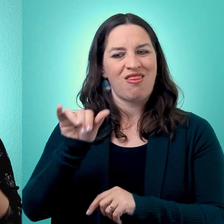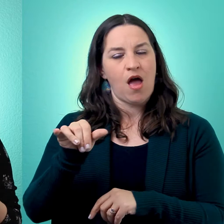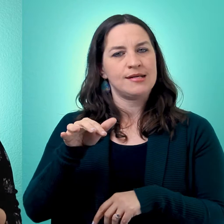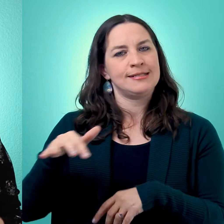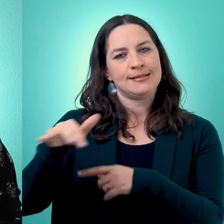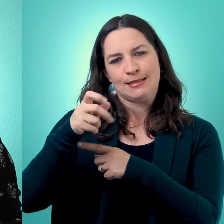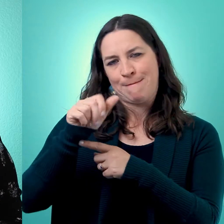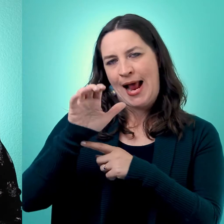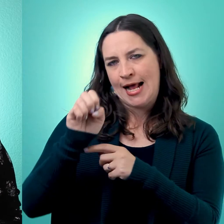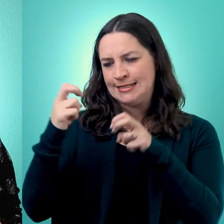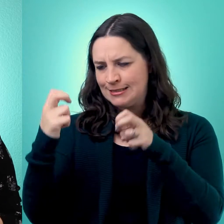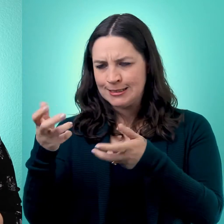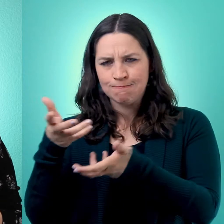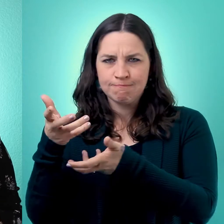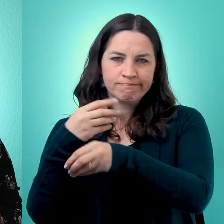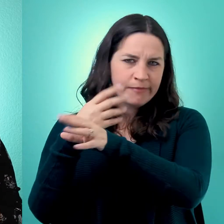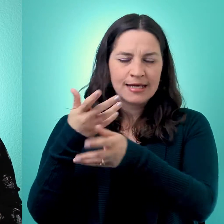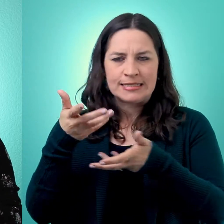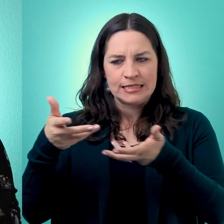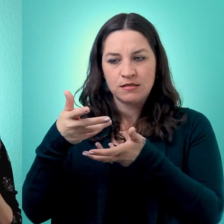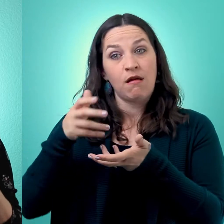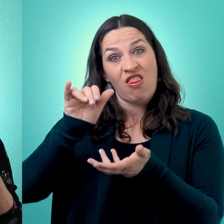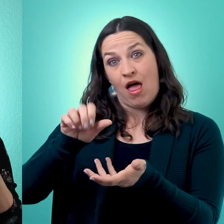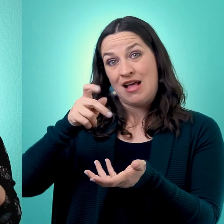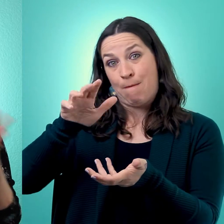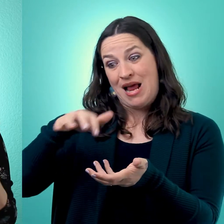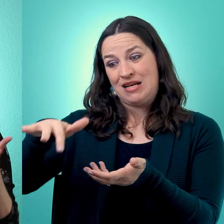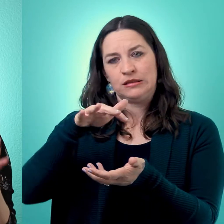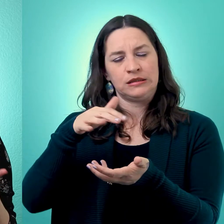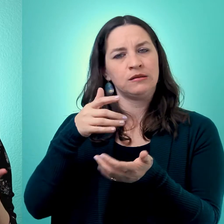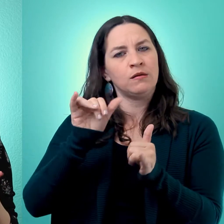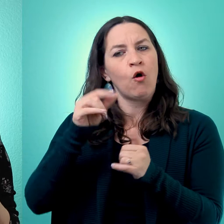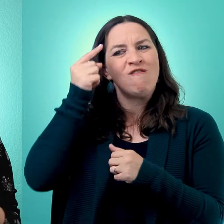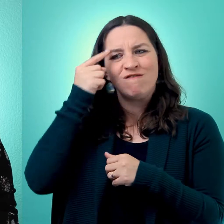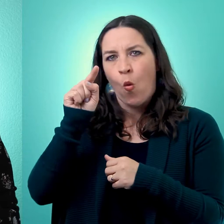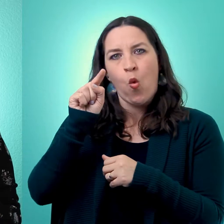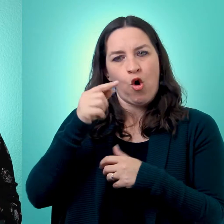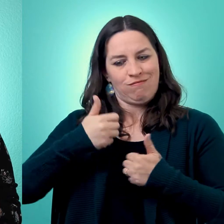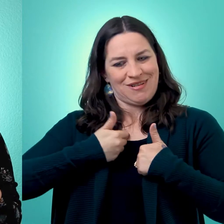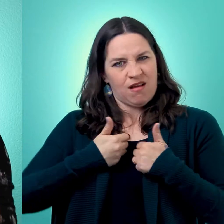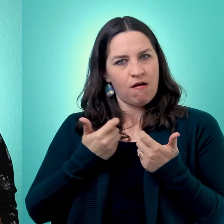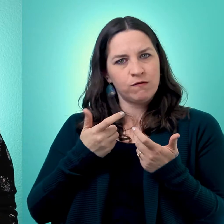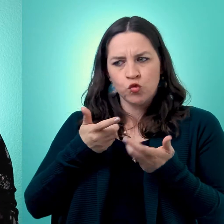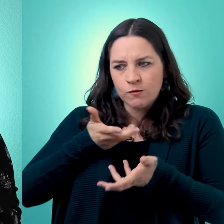dedicated space, which means that it is a space, literally and figuratively, for you, and only you, to